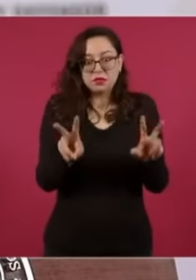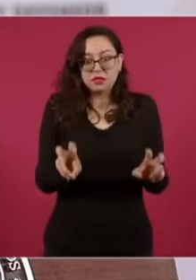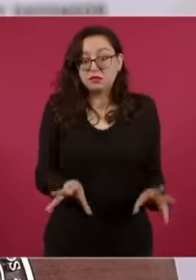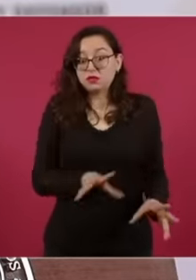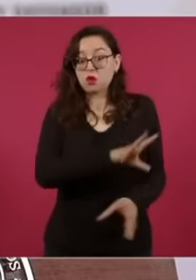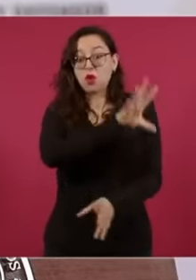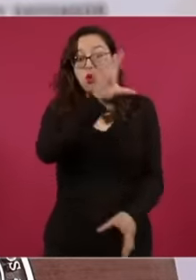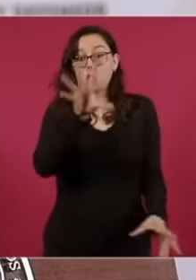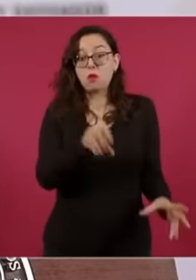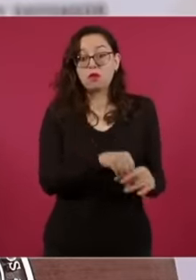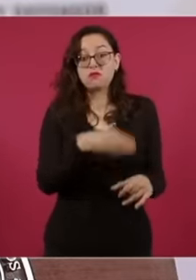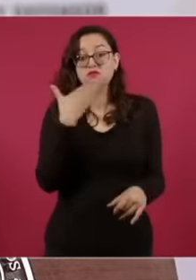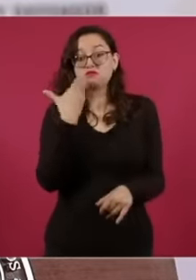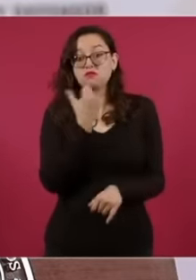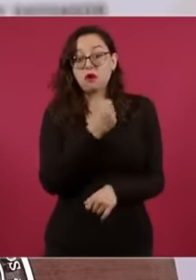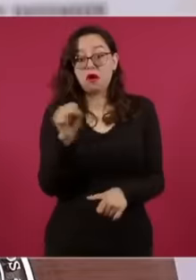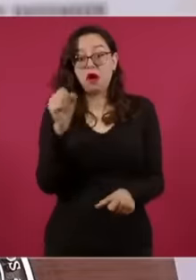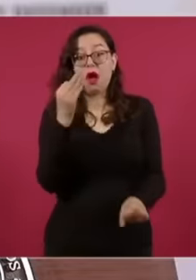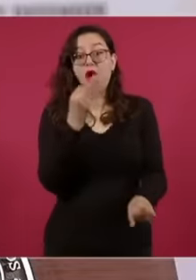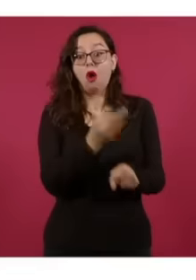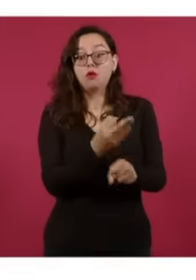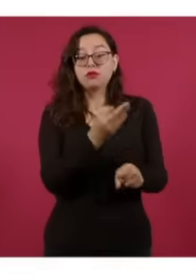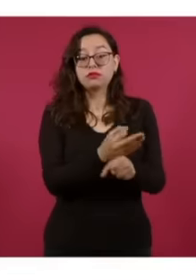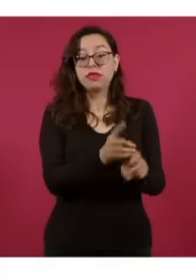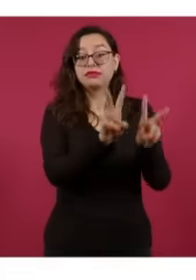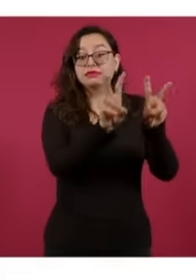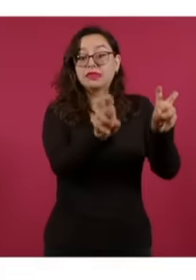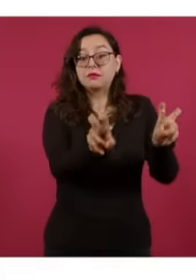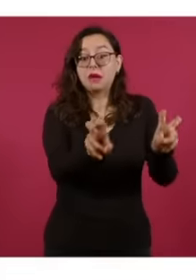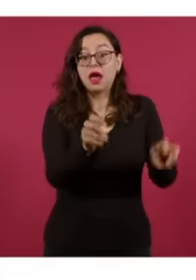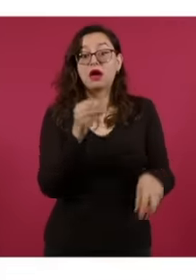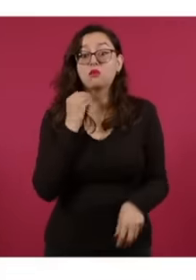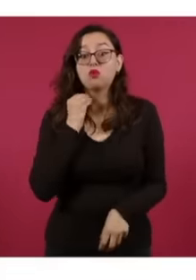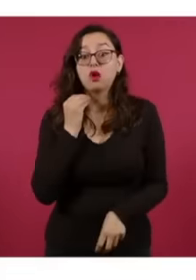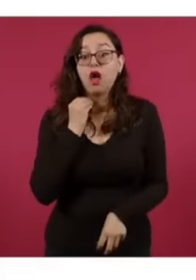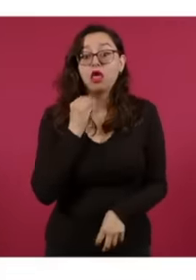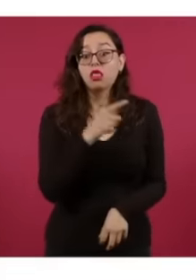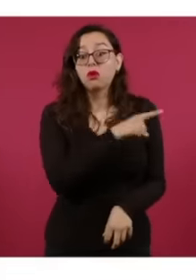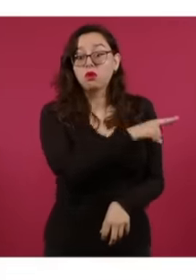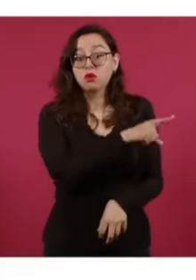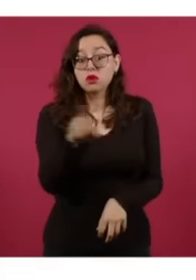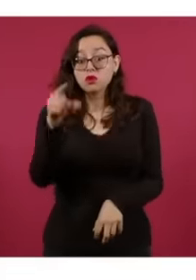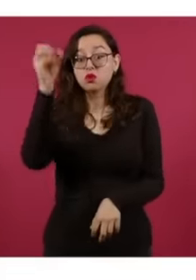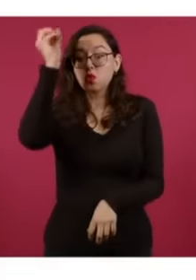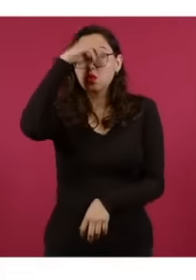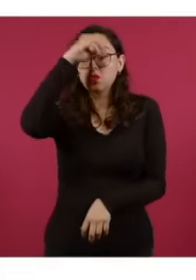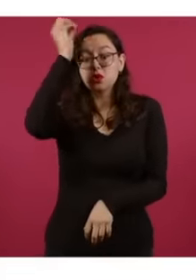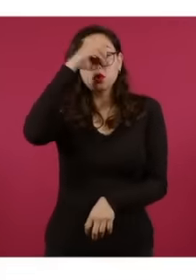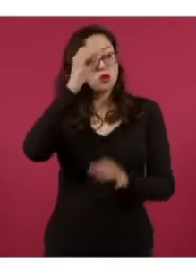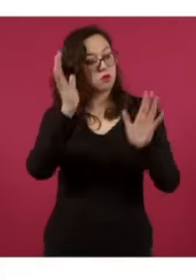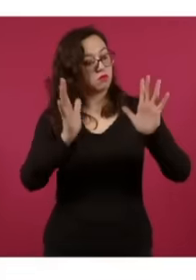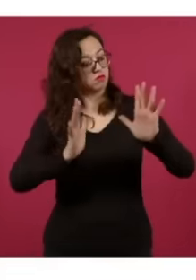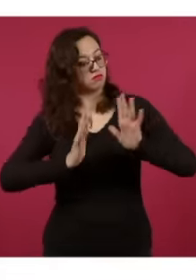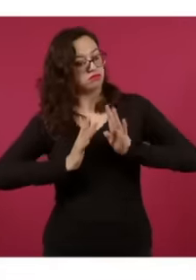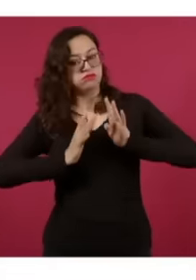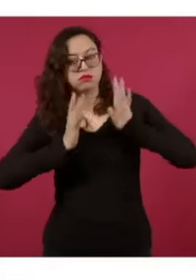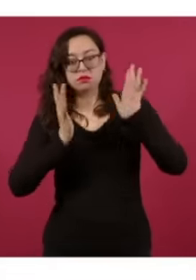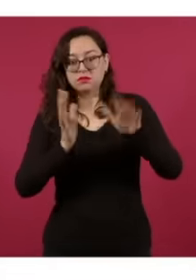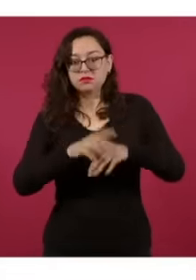Lawyers who are experts in the judiciary have returned, no. So let's go and look at the salaries of the